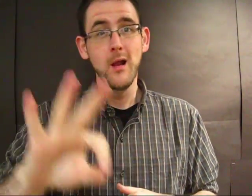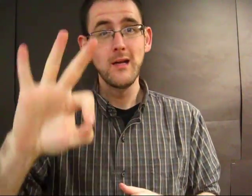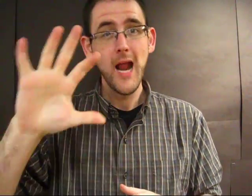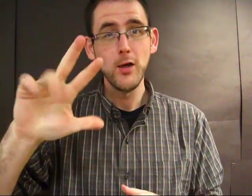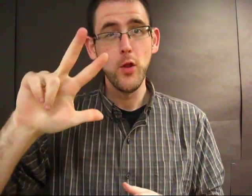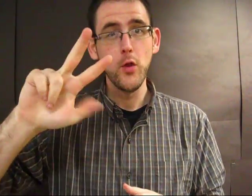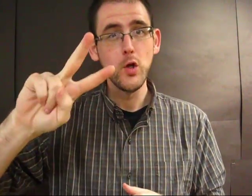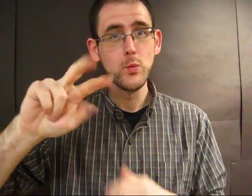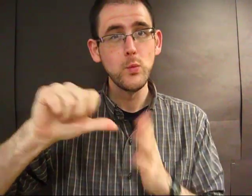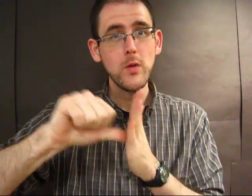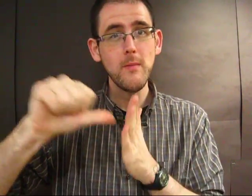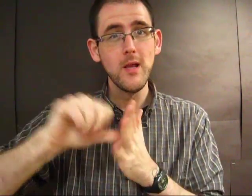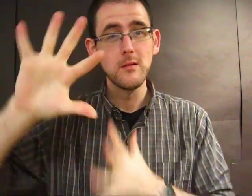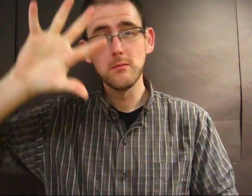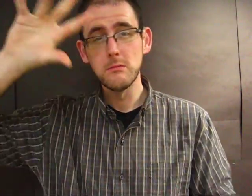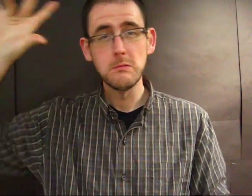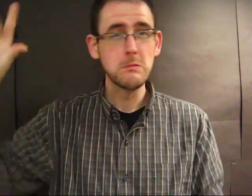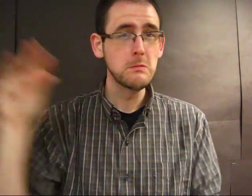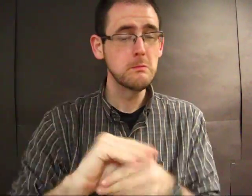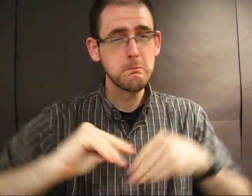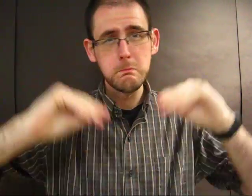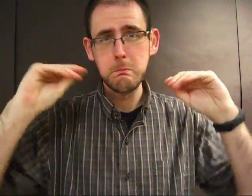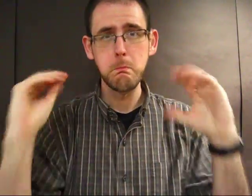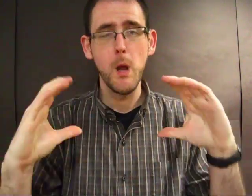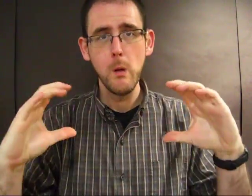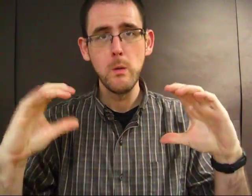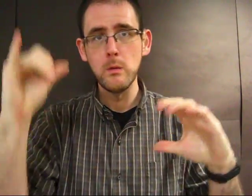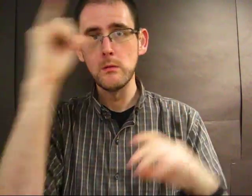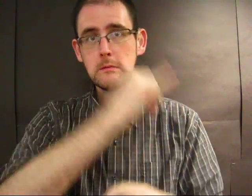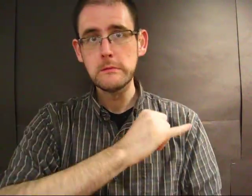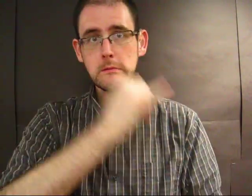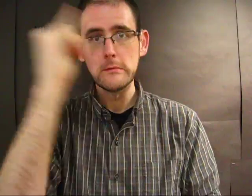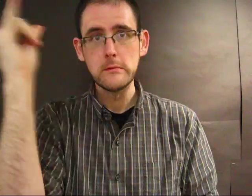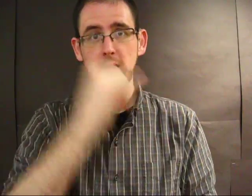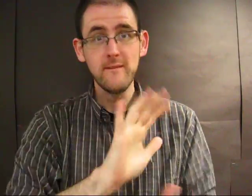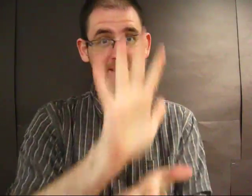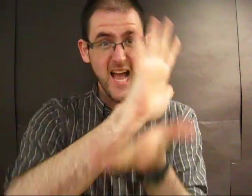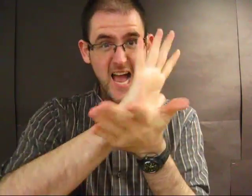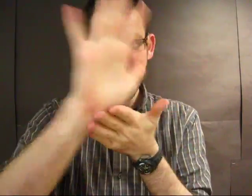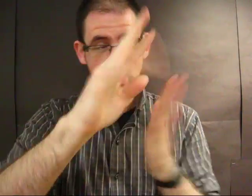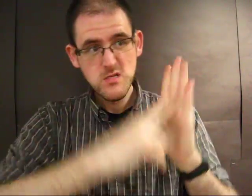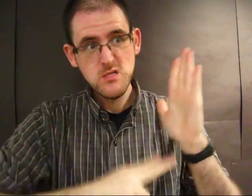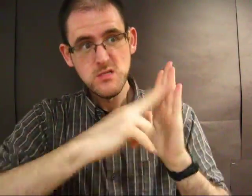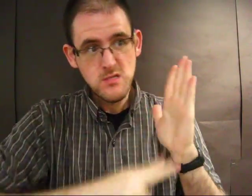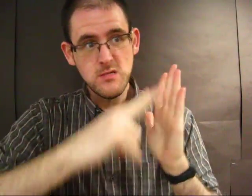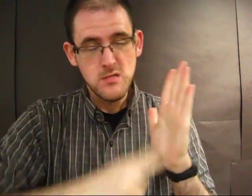932 pages. Yeesh ... it's a big book. It took me 5 weeks!